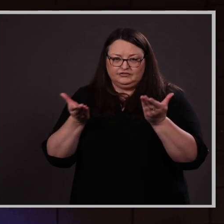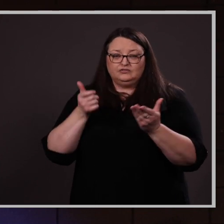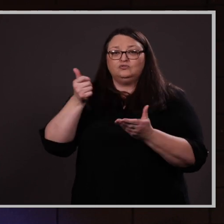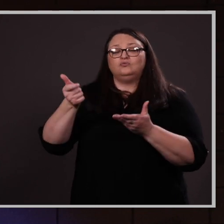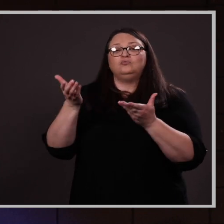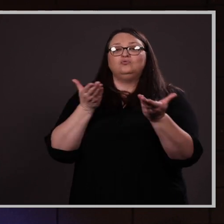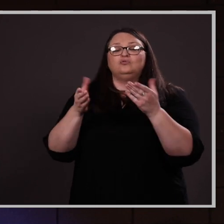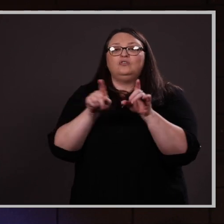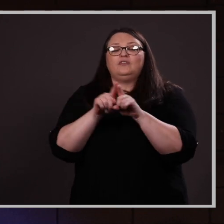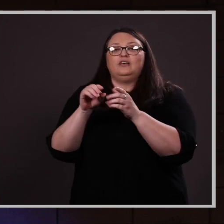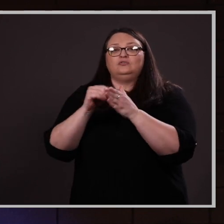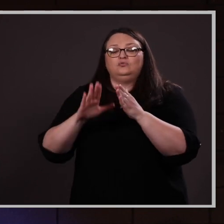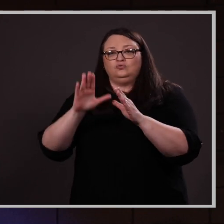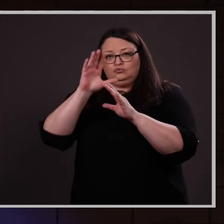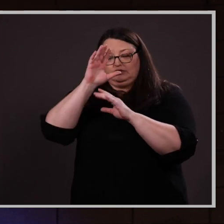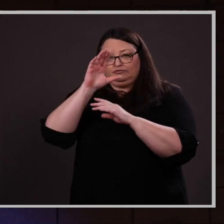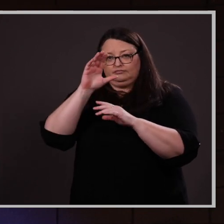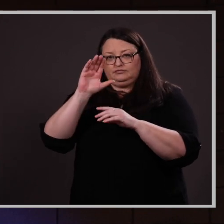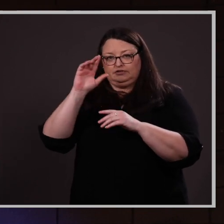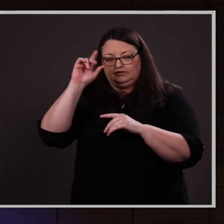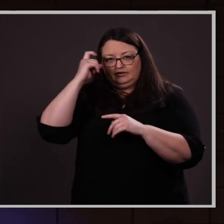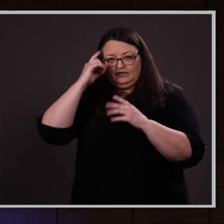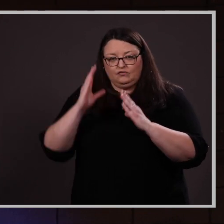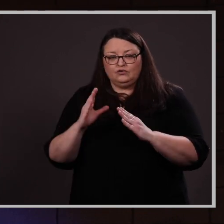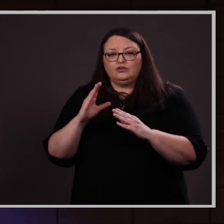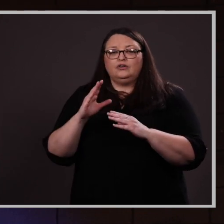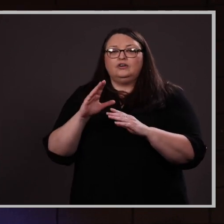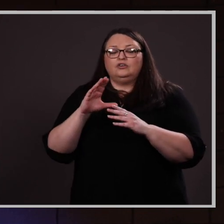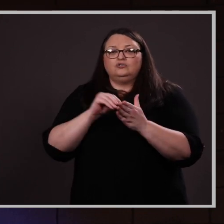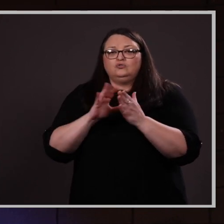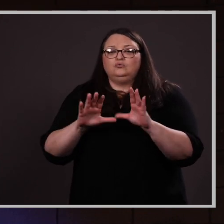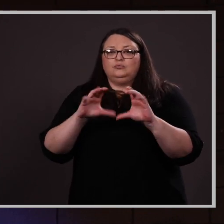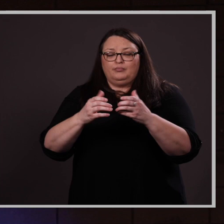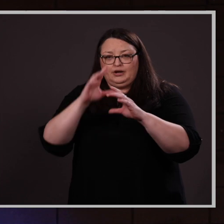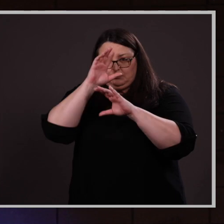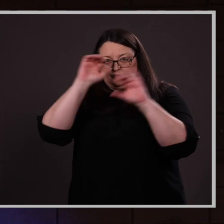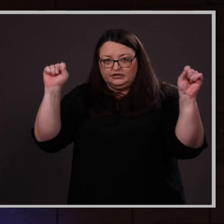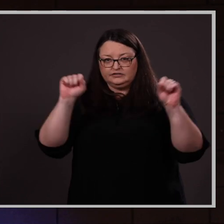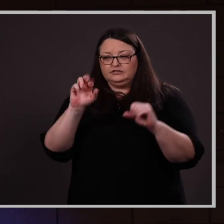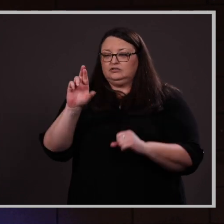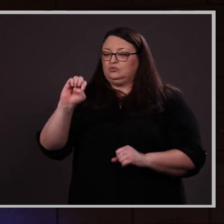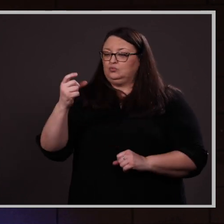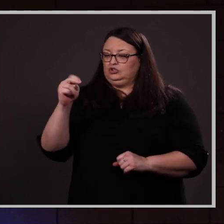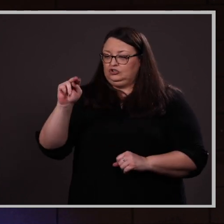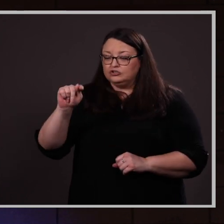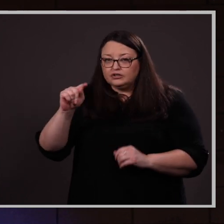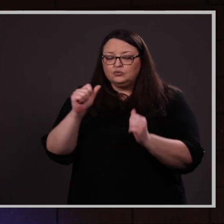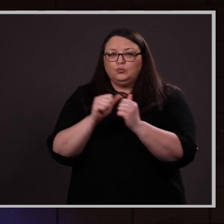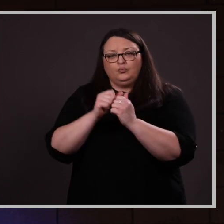Aya served as Student Government, Student Body President/Student Regent with distinction.